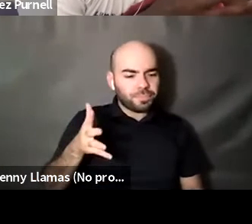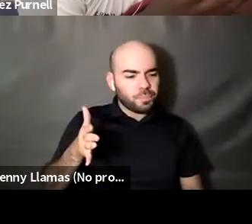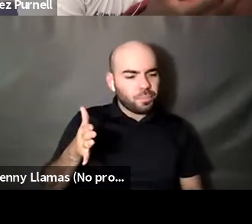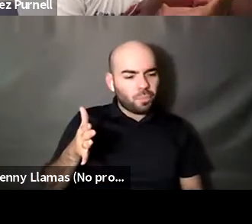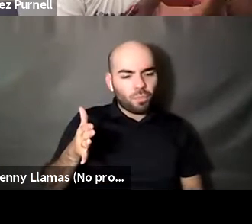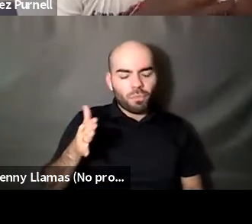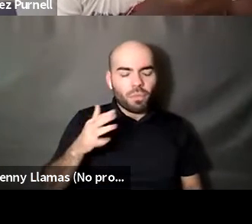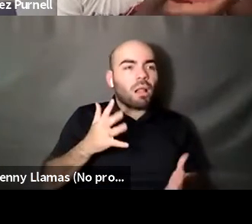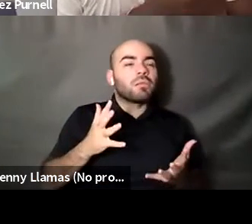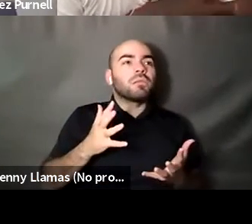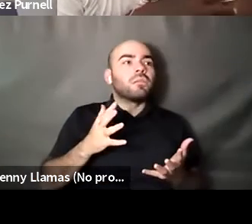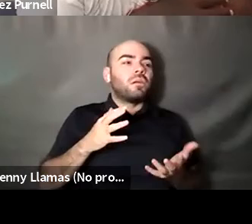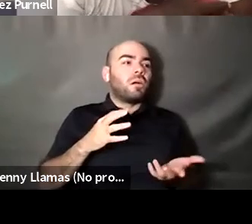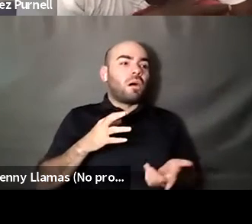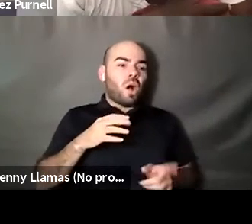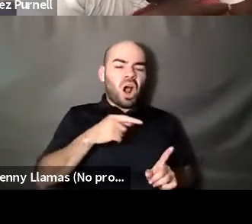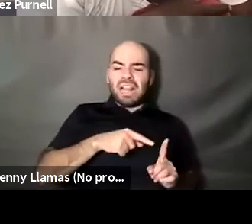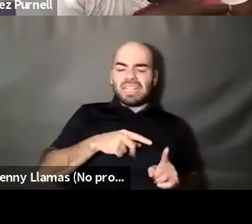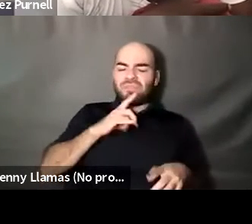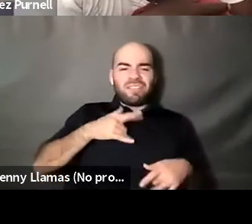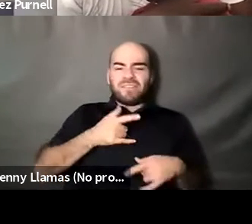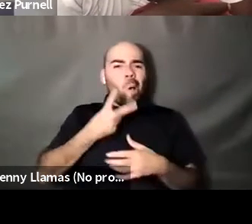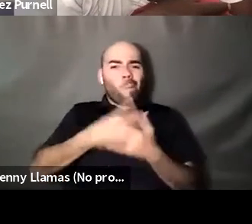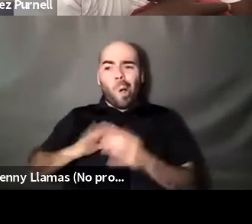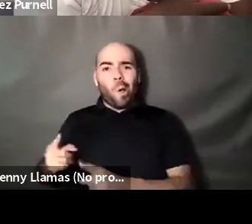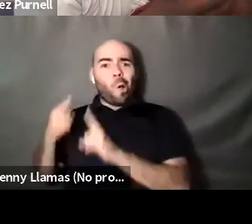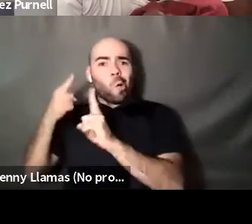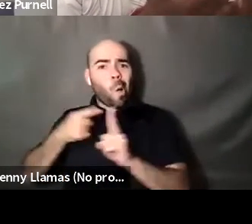Brontez Purnell: Like weirdness of the right you know I'm saying, like, I don't know, I just, I feel like all of a sudden it's